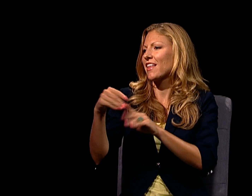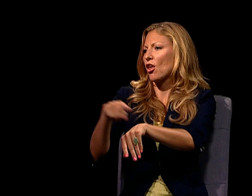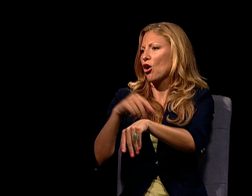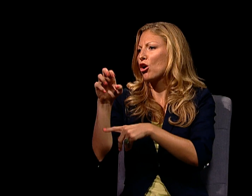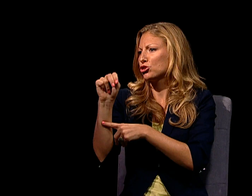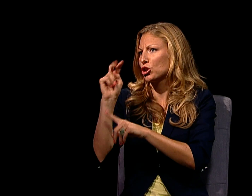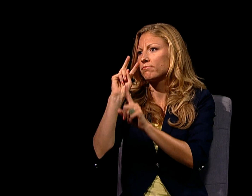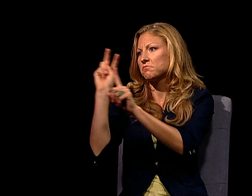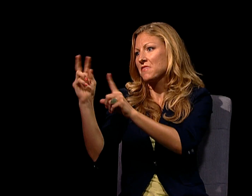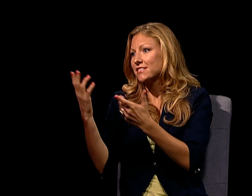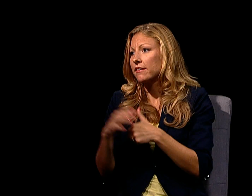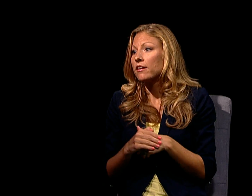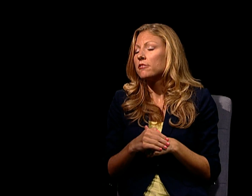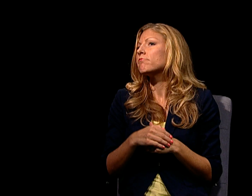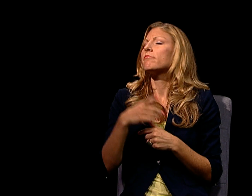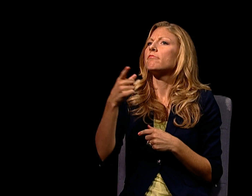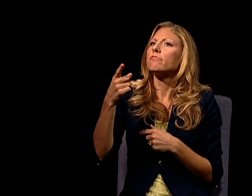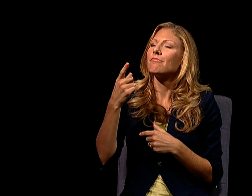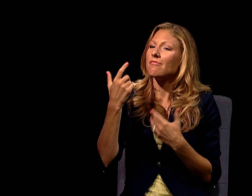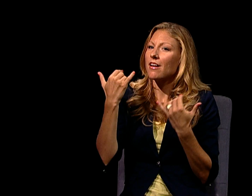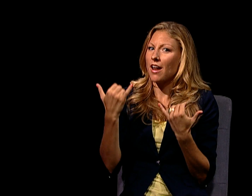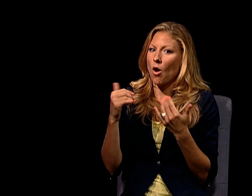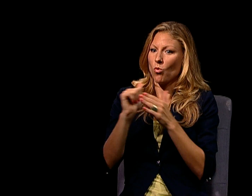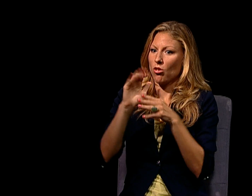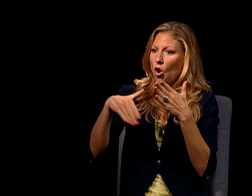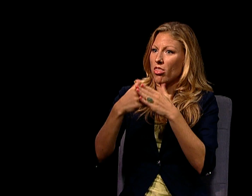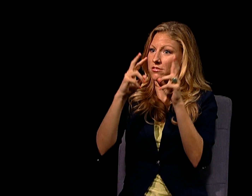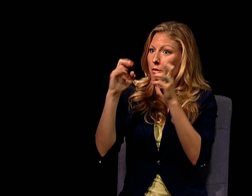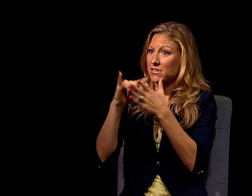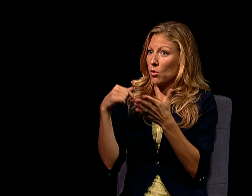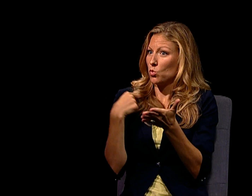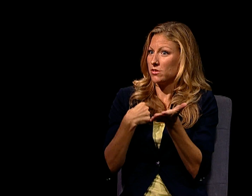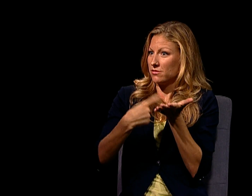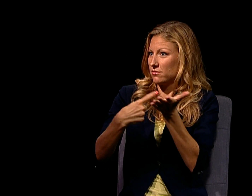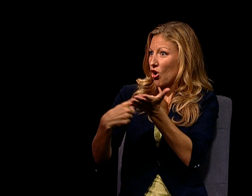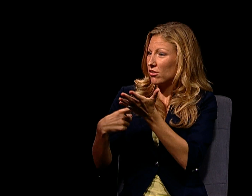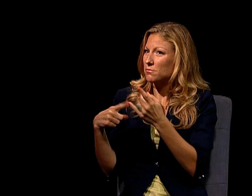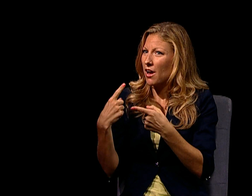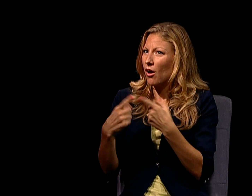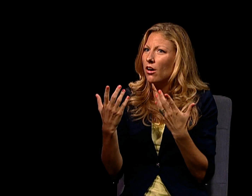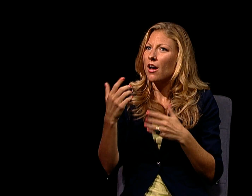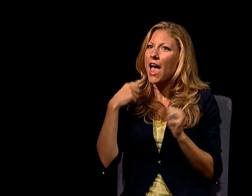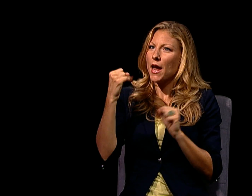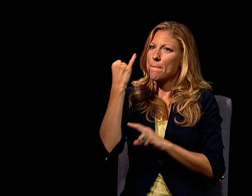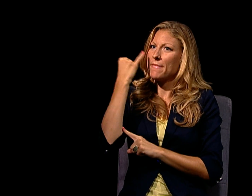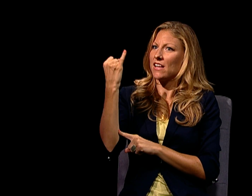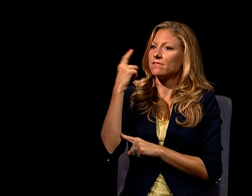THAT SOUNDS LIKE A REALLY GOOD LONG-TERM PLAN. SO, NOW, WITH ALL OF THE ISSUES THAT WE'VE TALKED ABOUT,